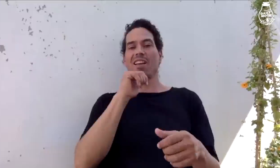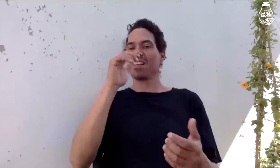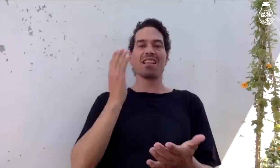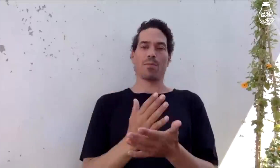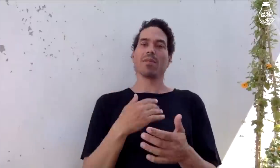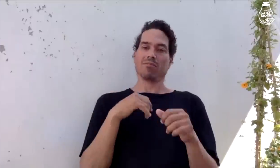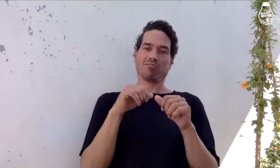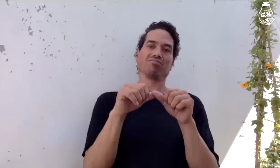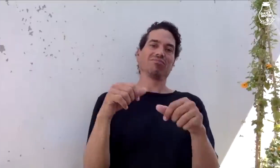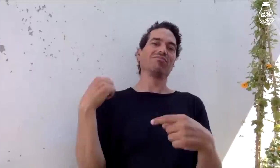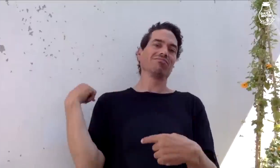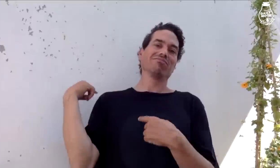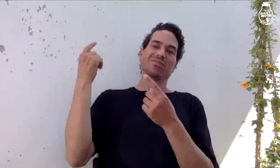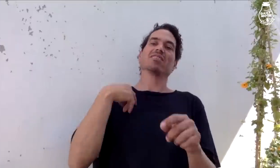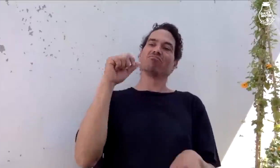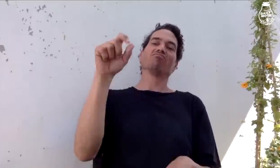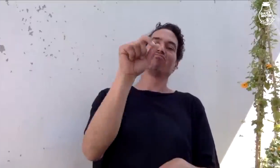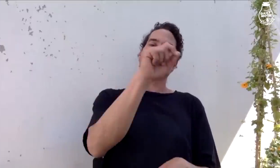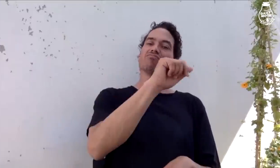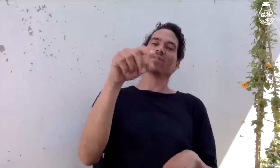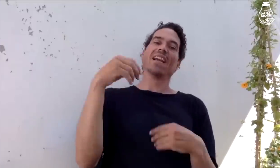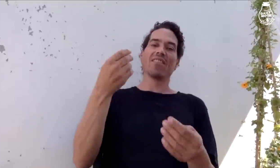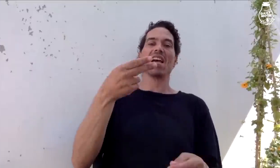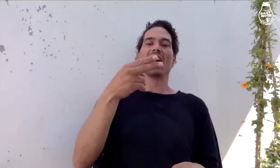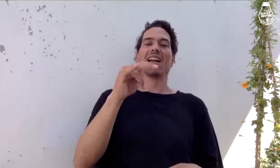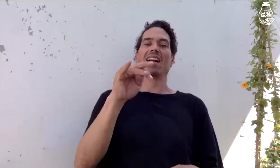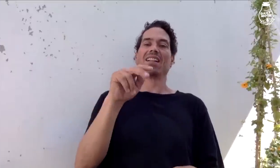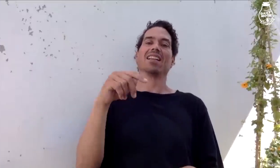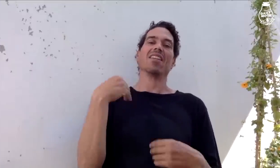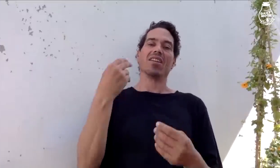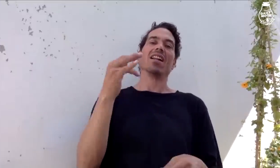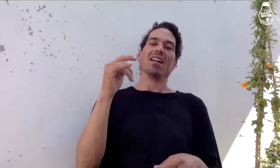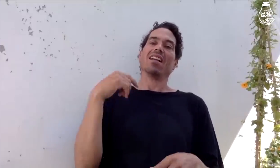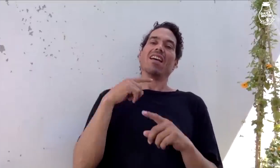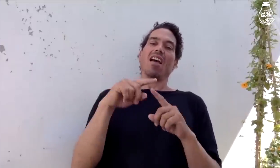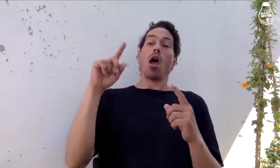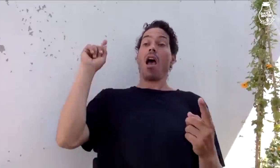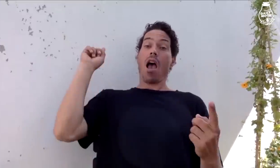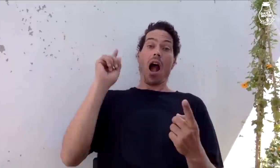and I didn't stop. I kept going and going. Giving hint after hint.